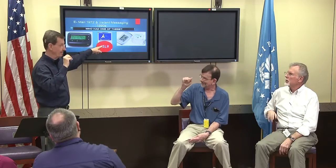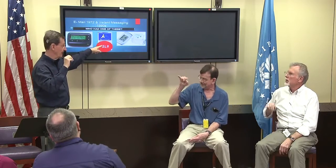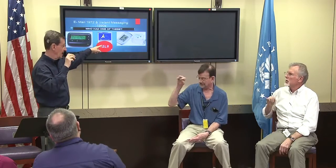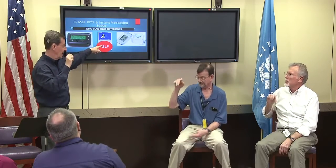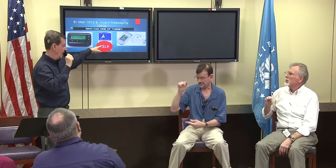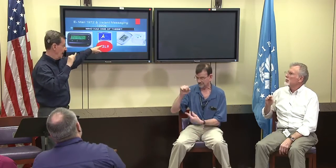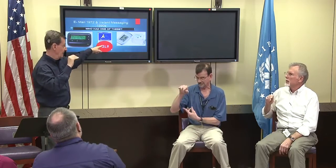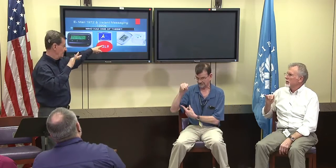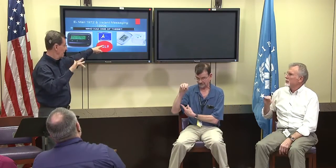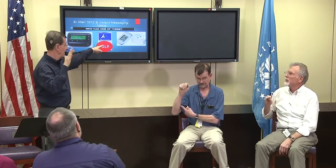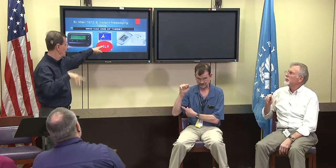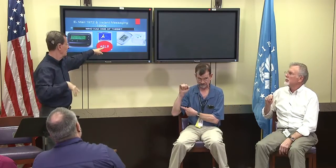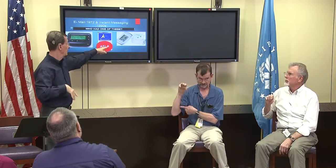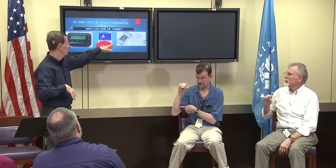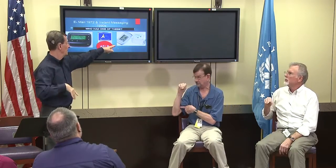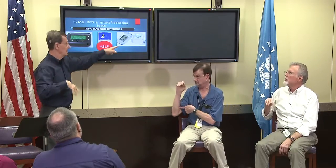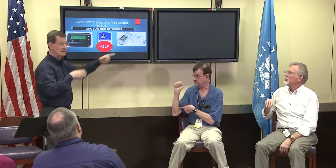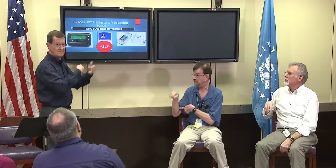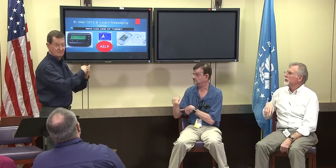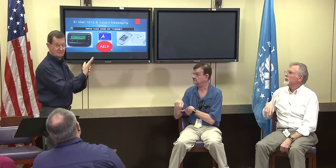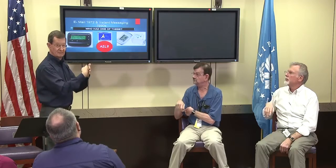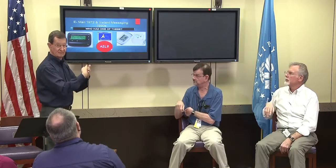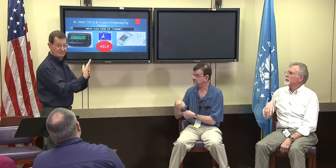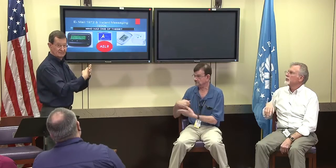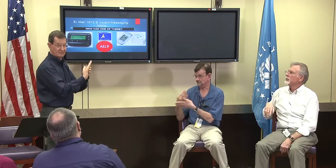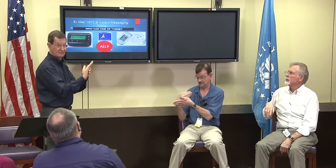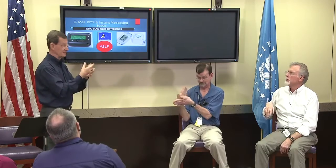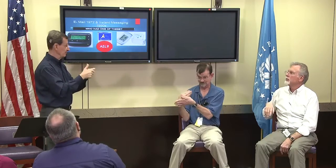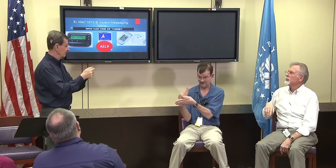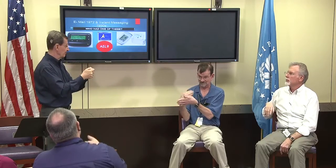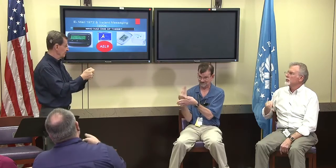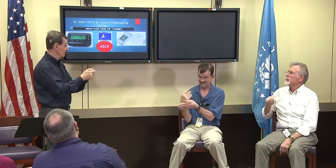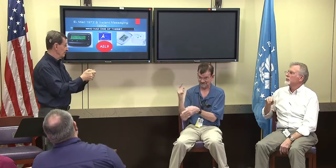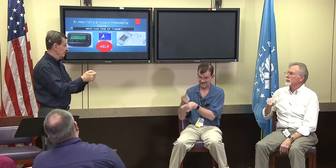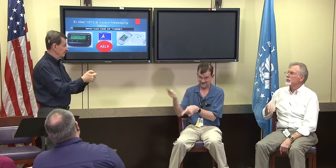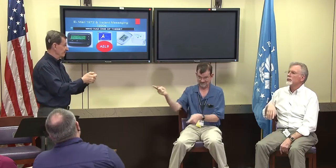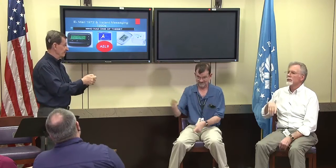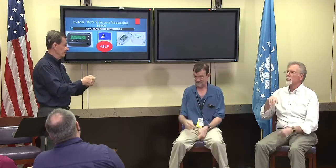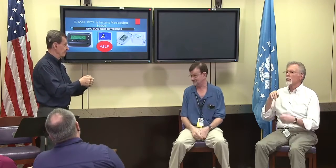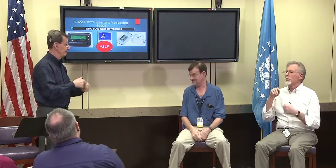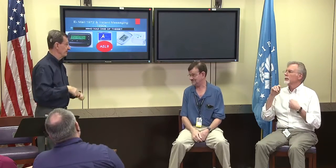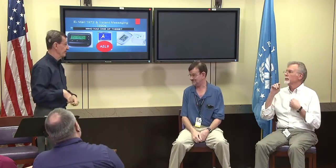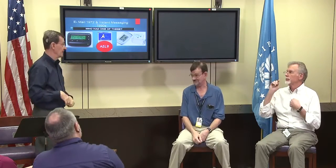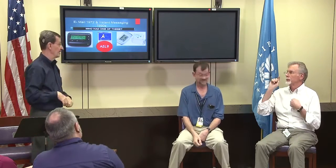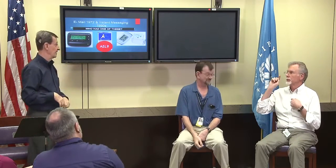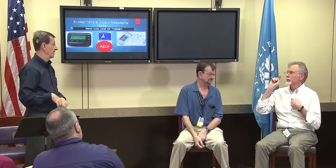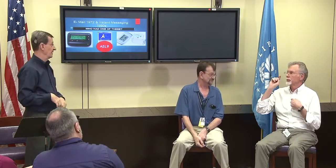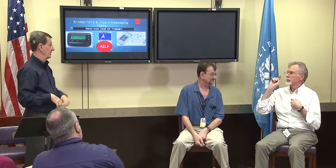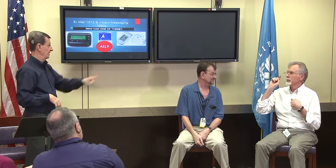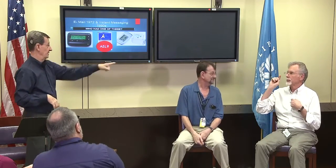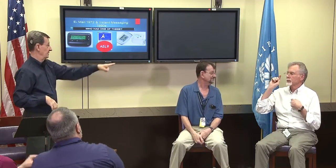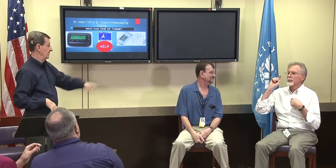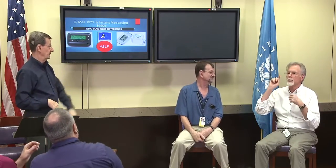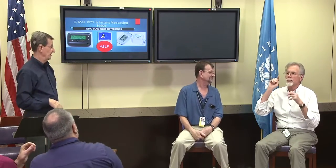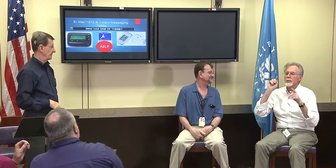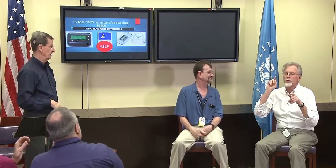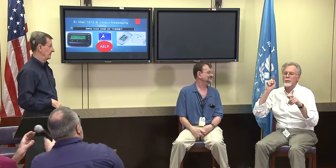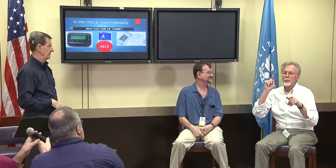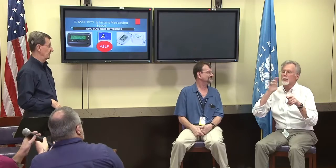Instant Messenger, we always say AIM and then sidekick, that's the sign for the sidekick if I may.